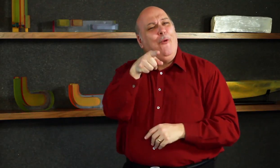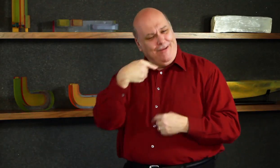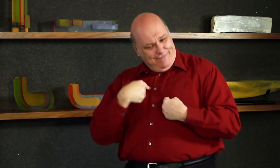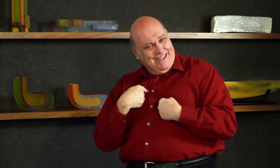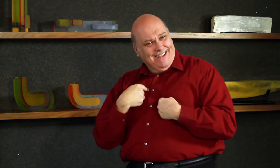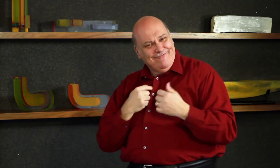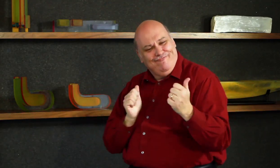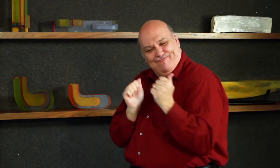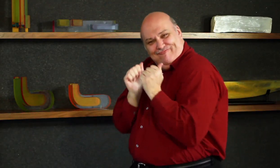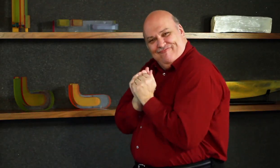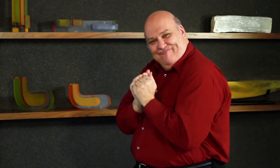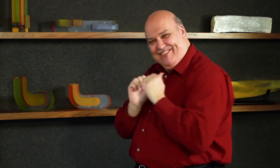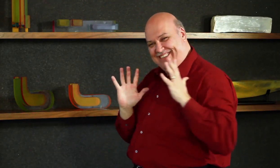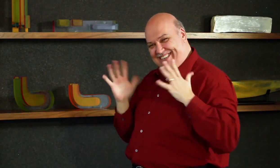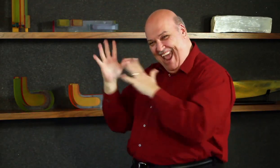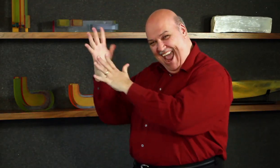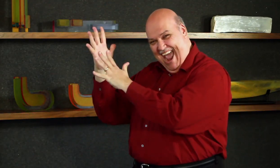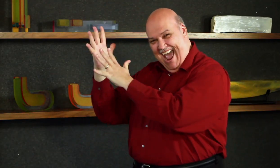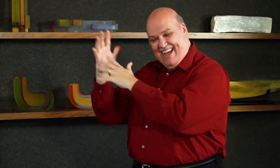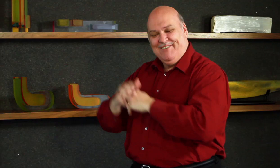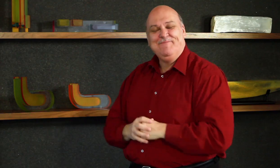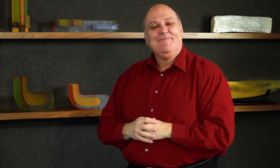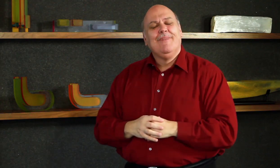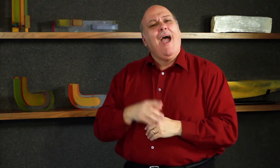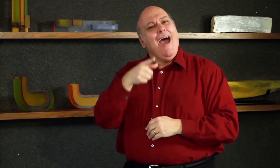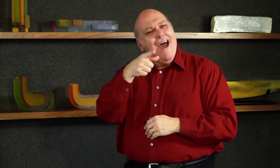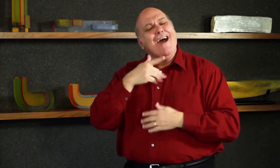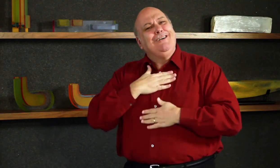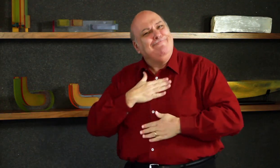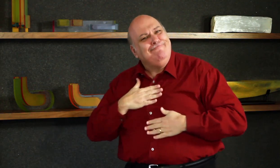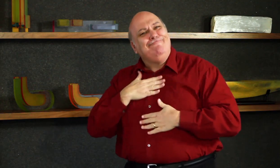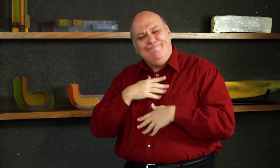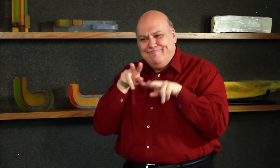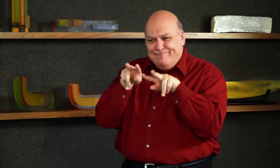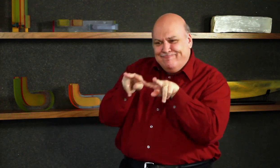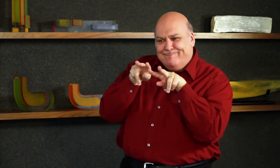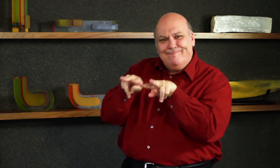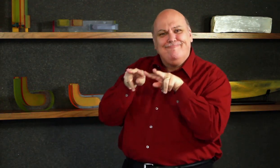me and help me start another succesful show!